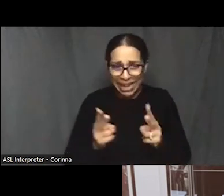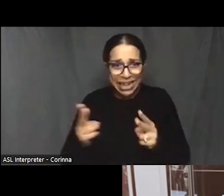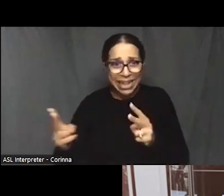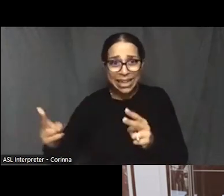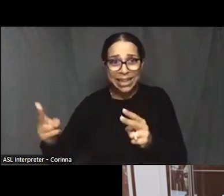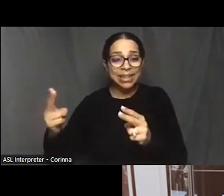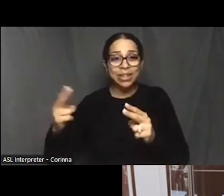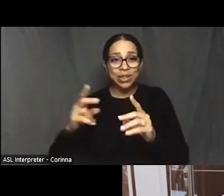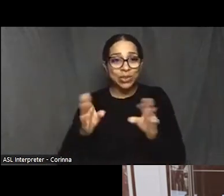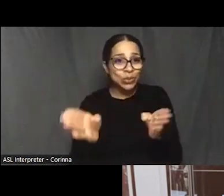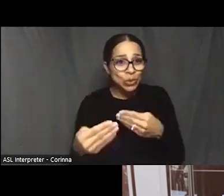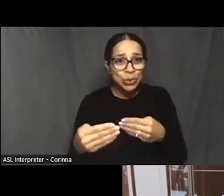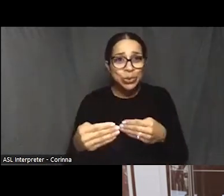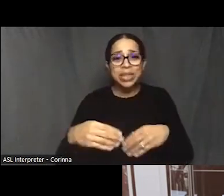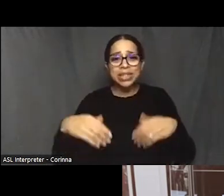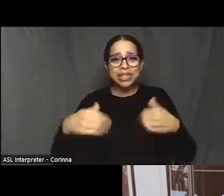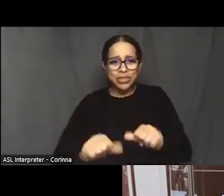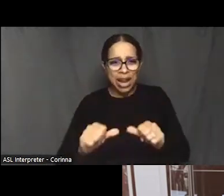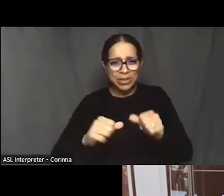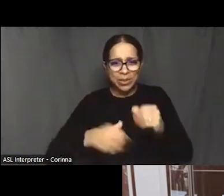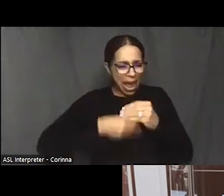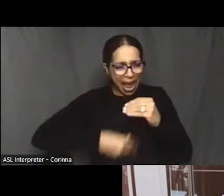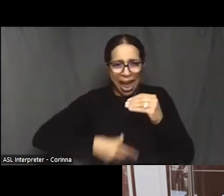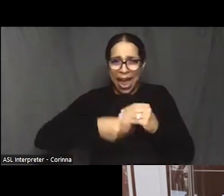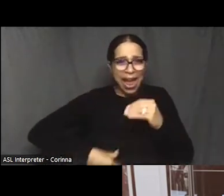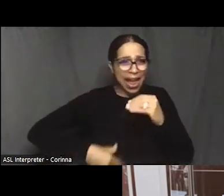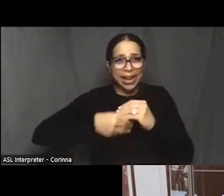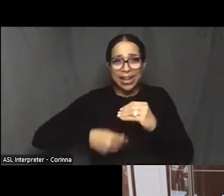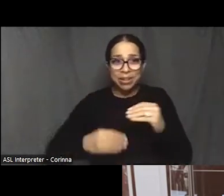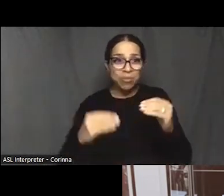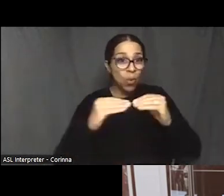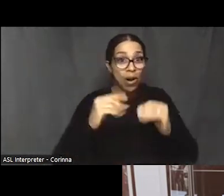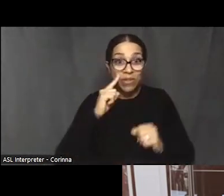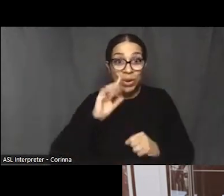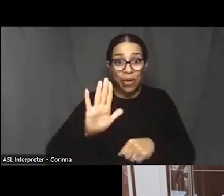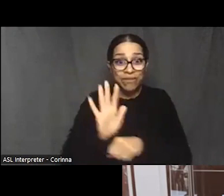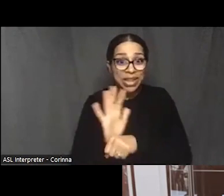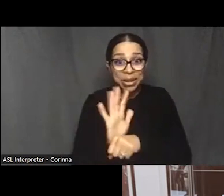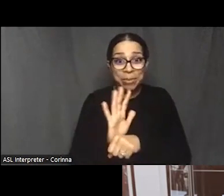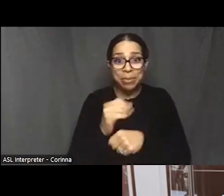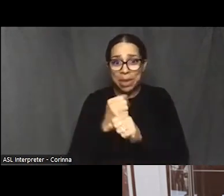it's important to do that because we need to tell our stories.